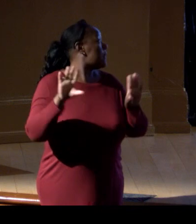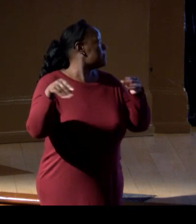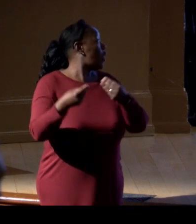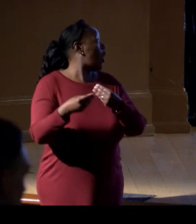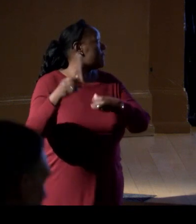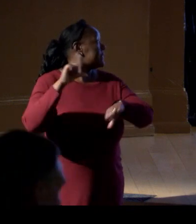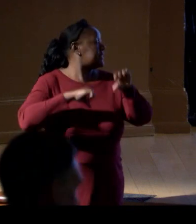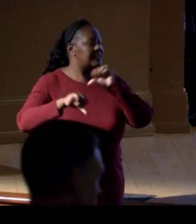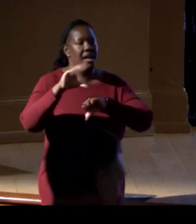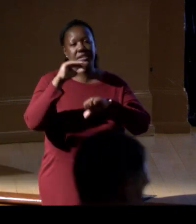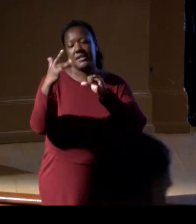Dani?